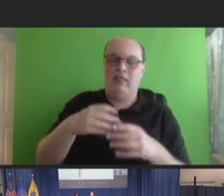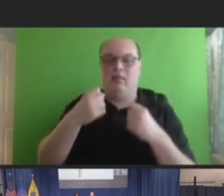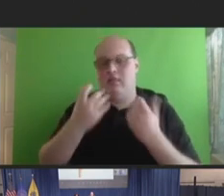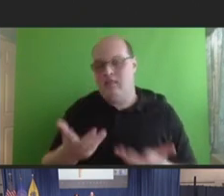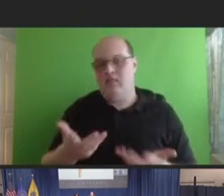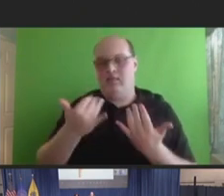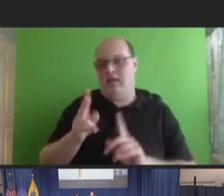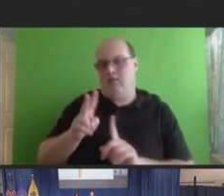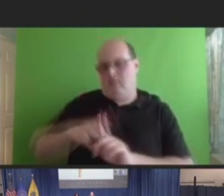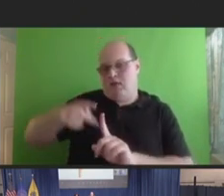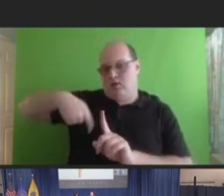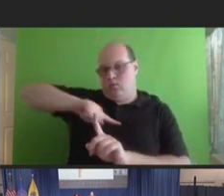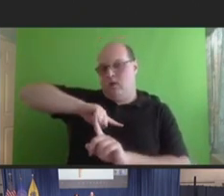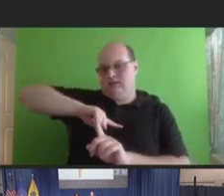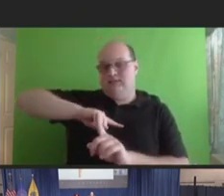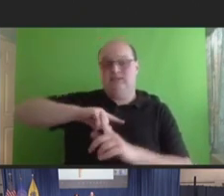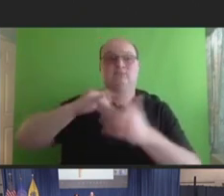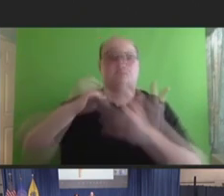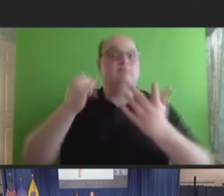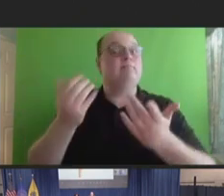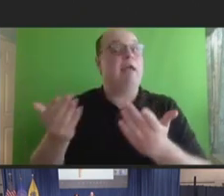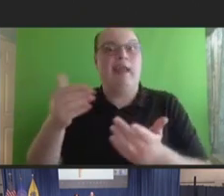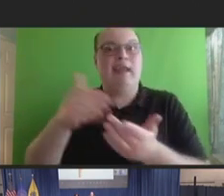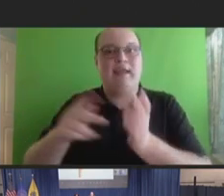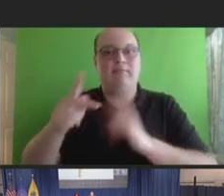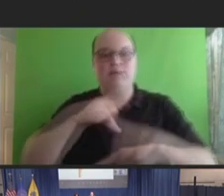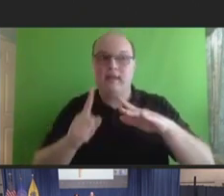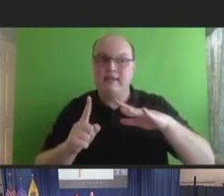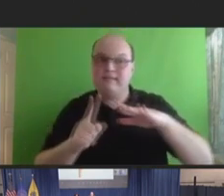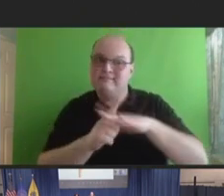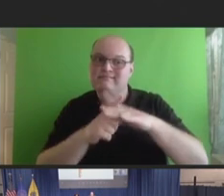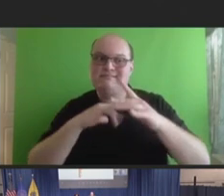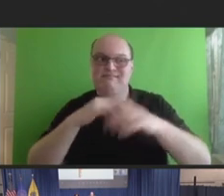bring this conversation up, the number of folks I run across, even who are healthcare